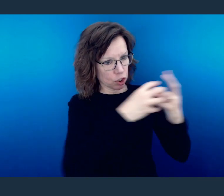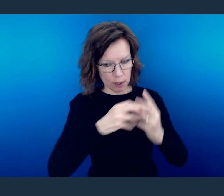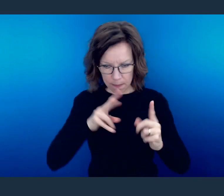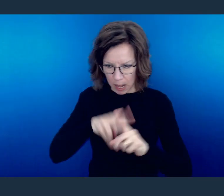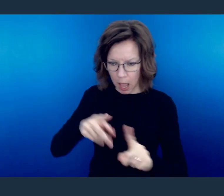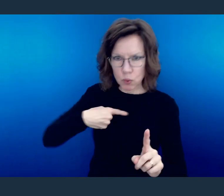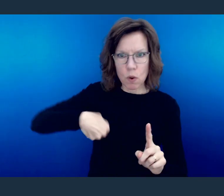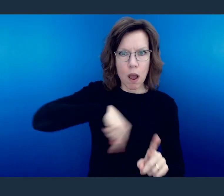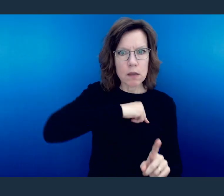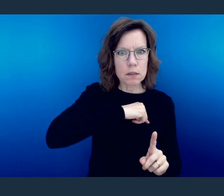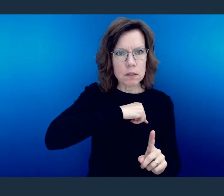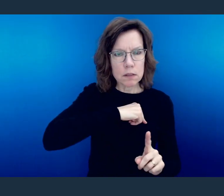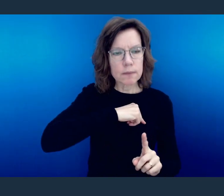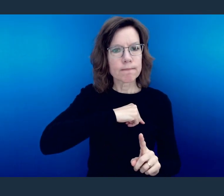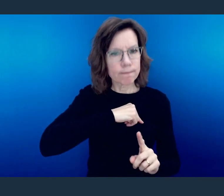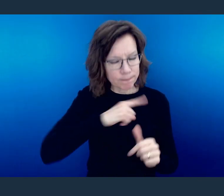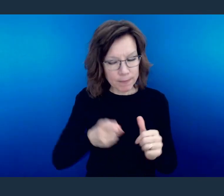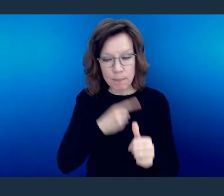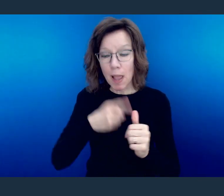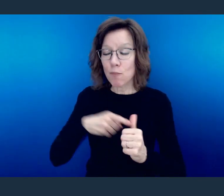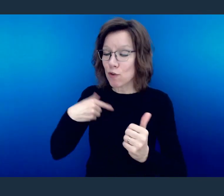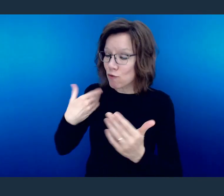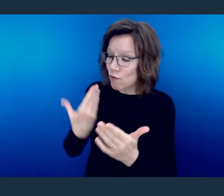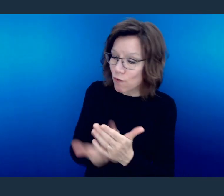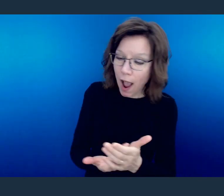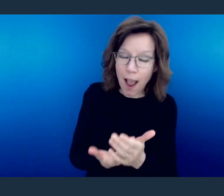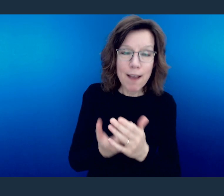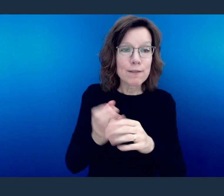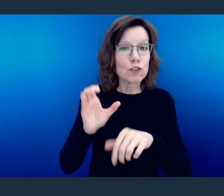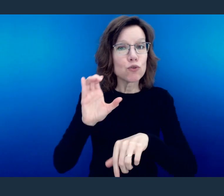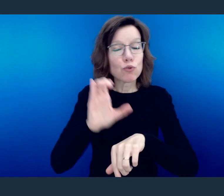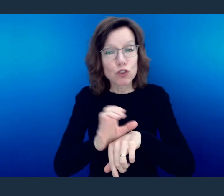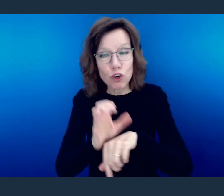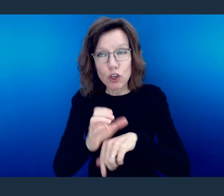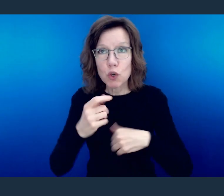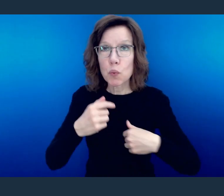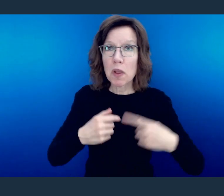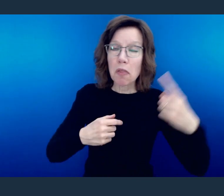and behavioral practices that we walk in to God's house with the first time that God says,